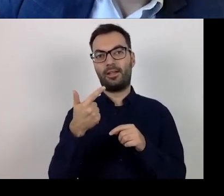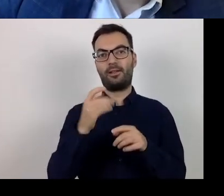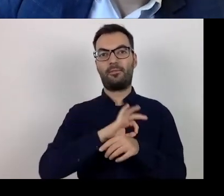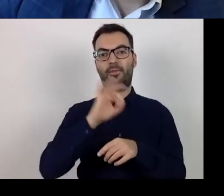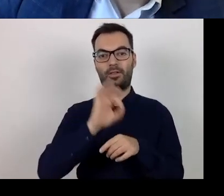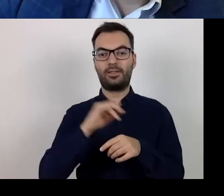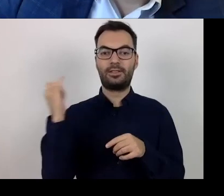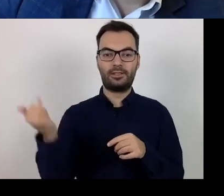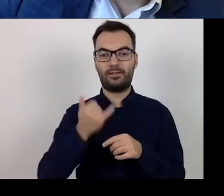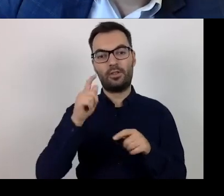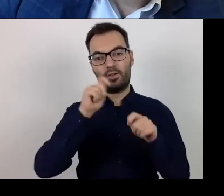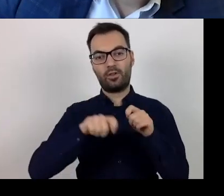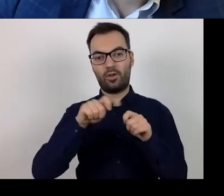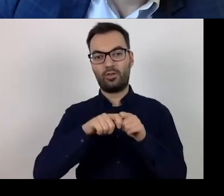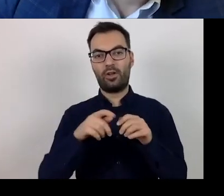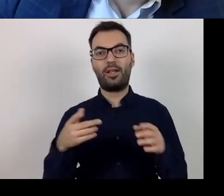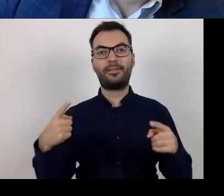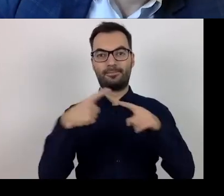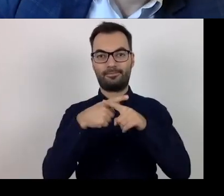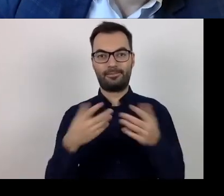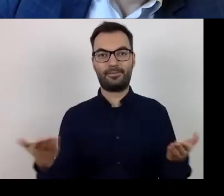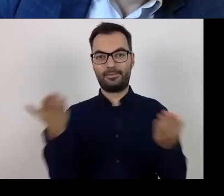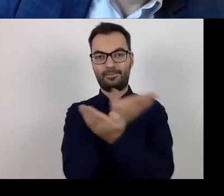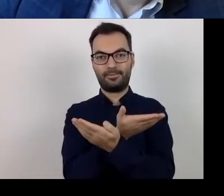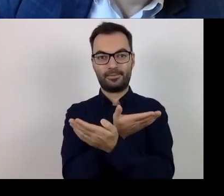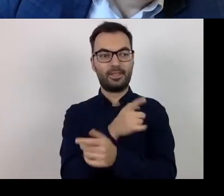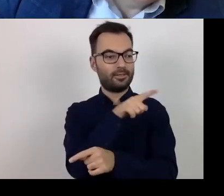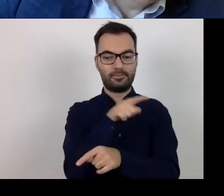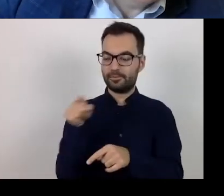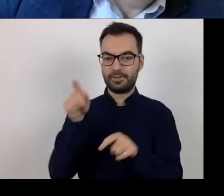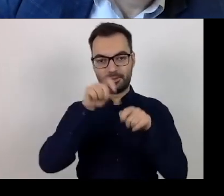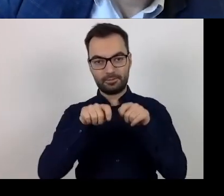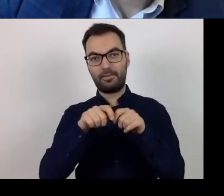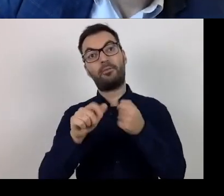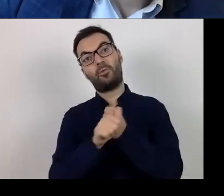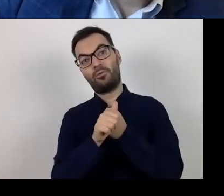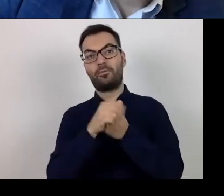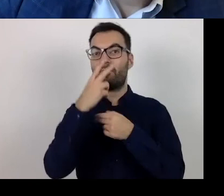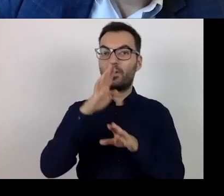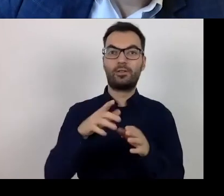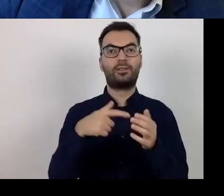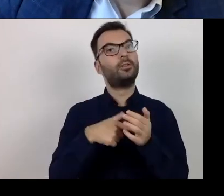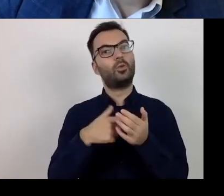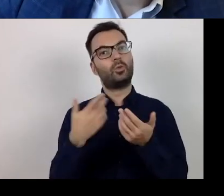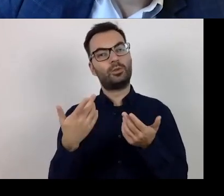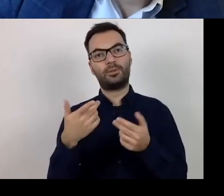there is always a cross-control, to prove or indicate, that on your project